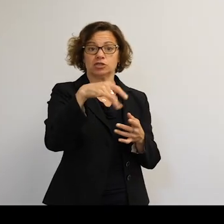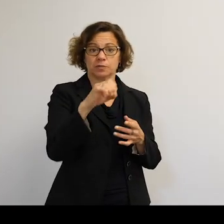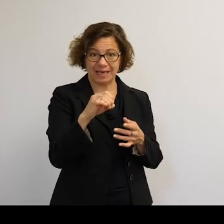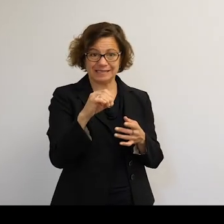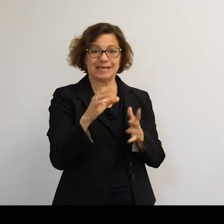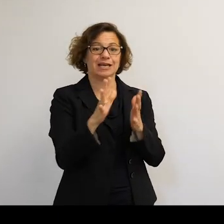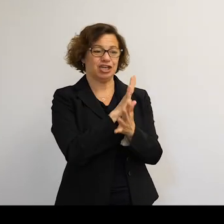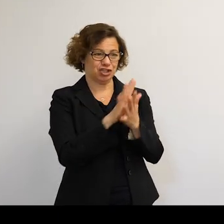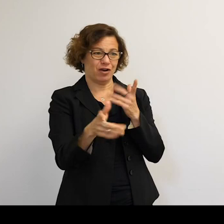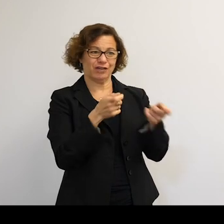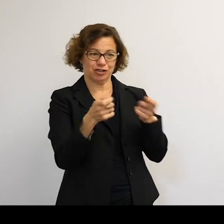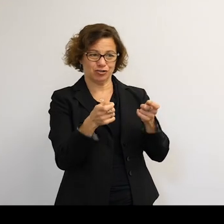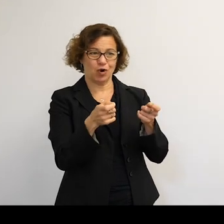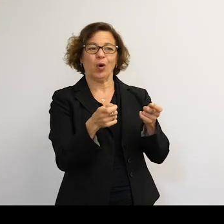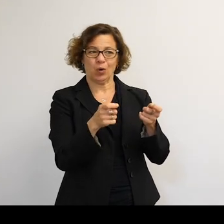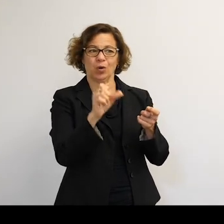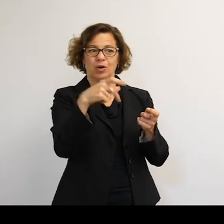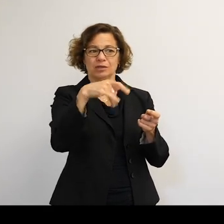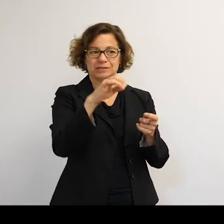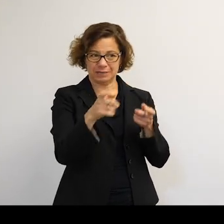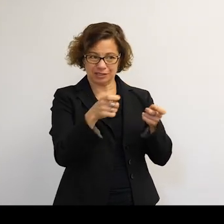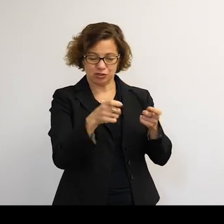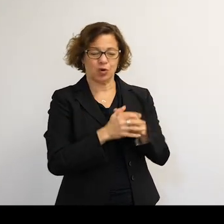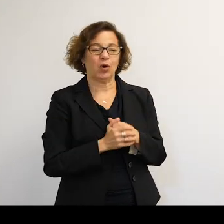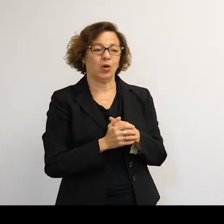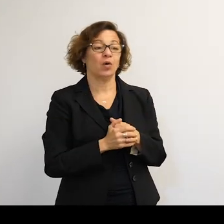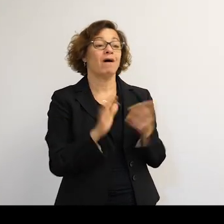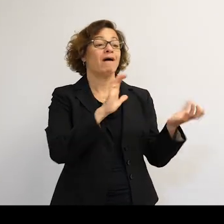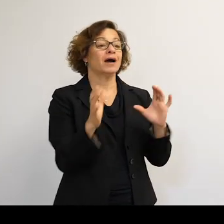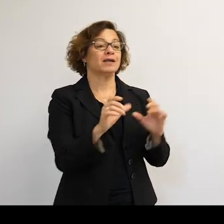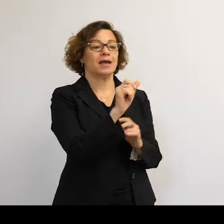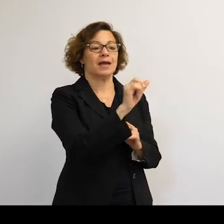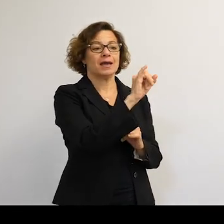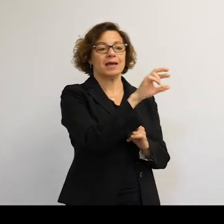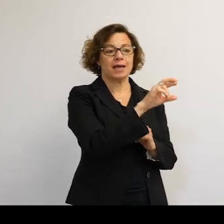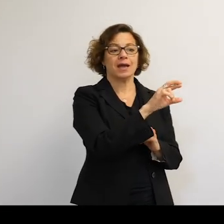or space traffic management. And there is an analogy to air traffic control.